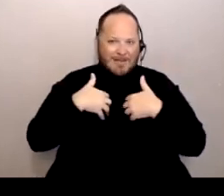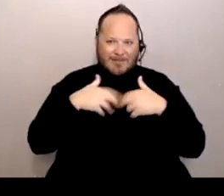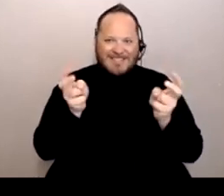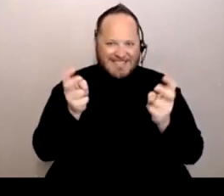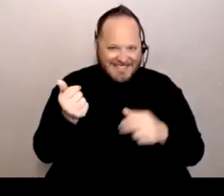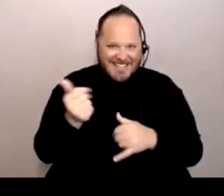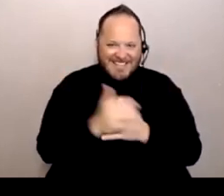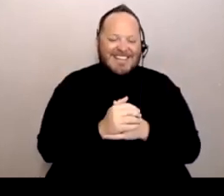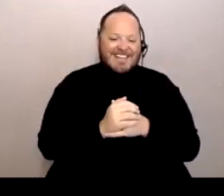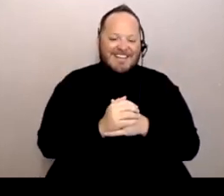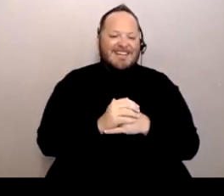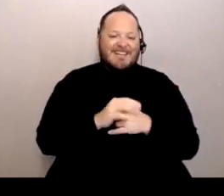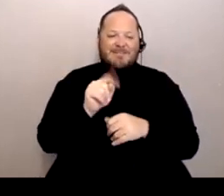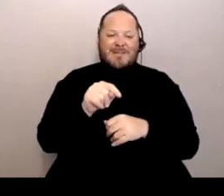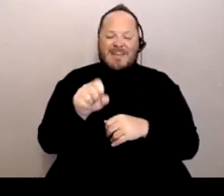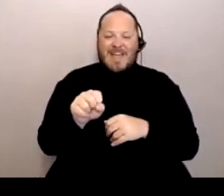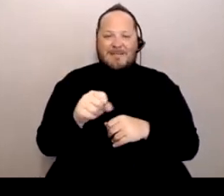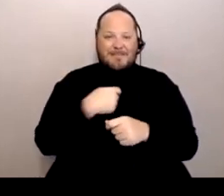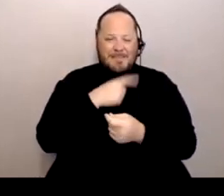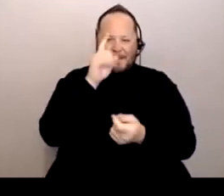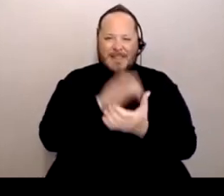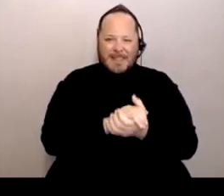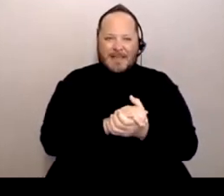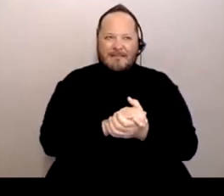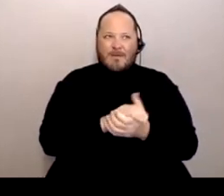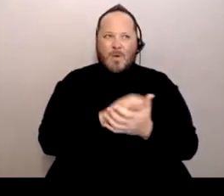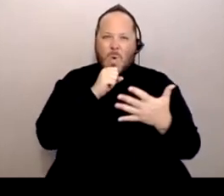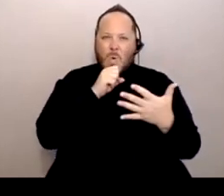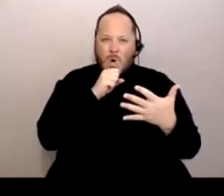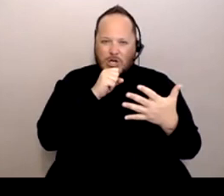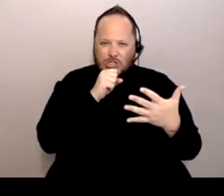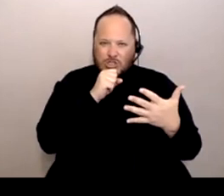But yeah, I believe it was orange where they can open- Or no, yellow.